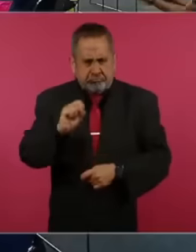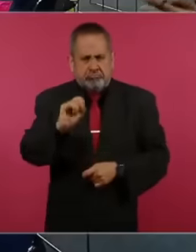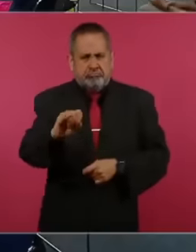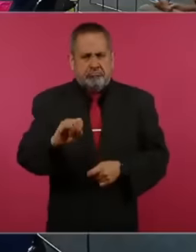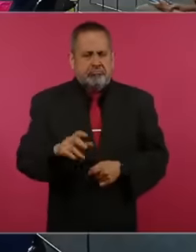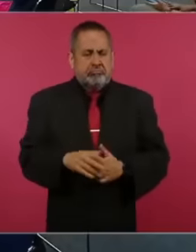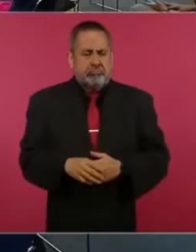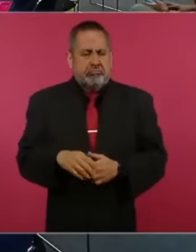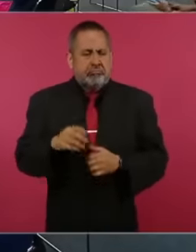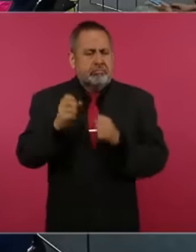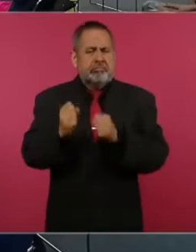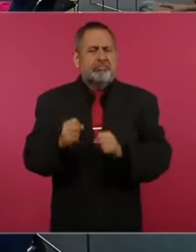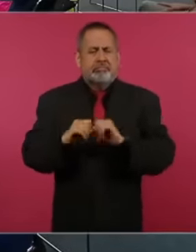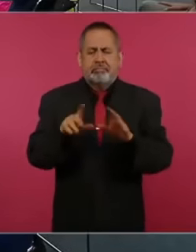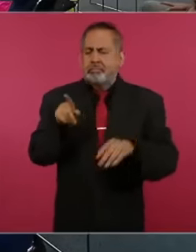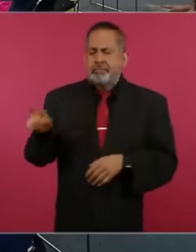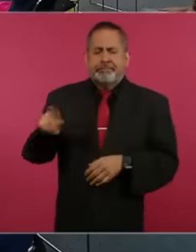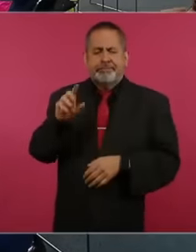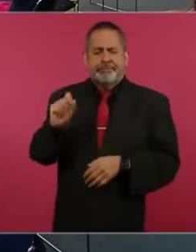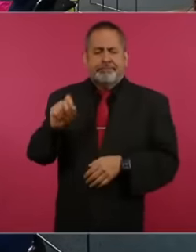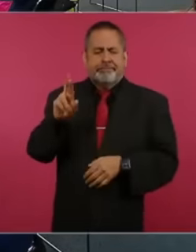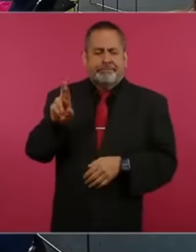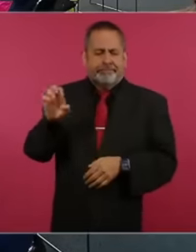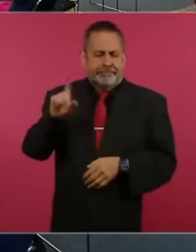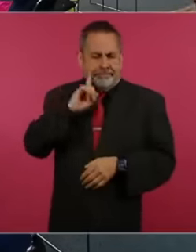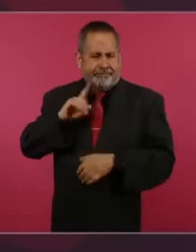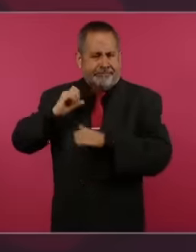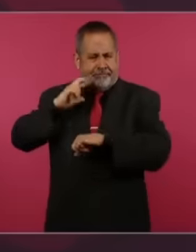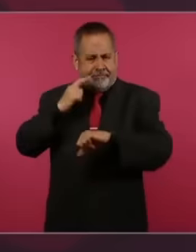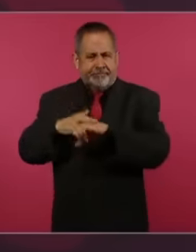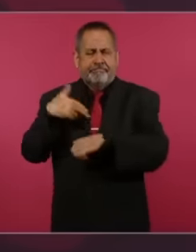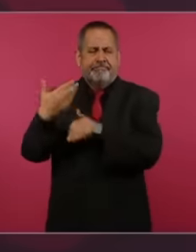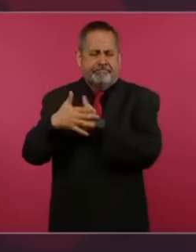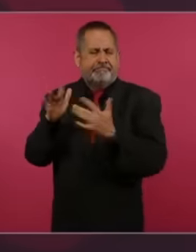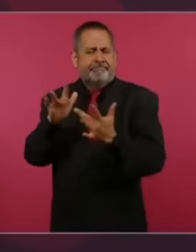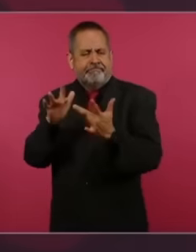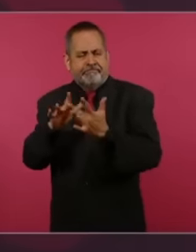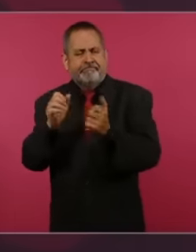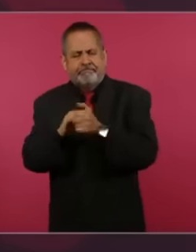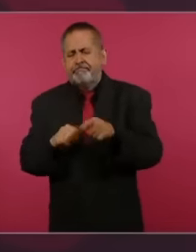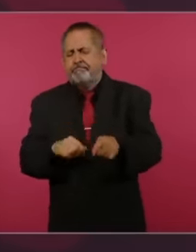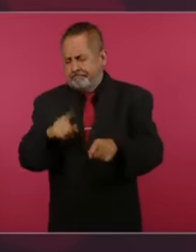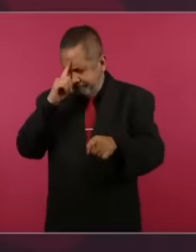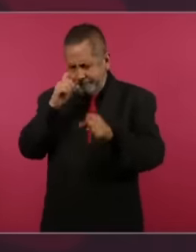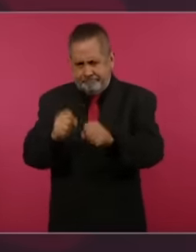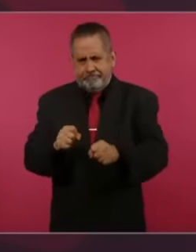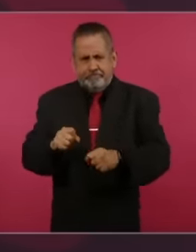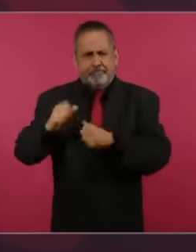the Ministry of Foreign Affairs is going to establish communication with the Foreign Ministry in